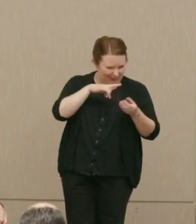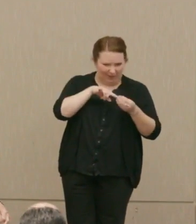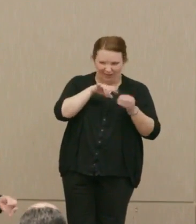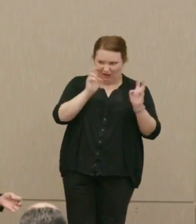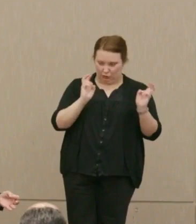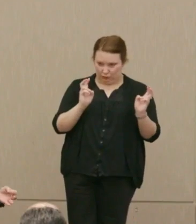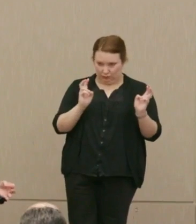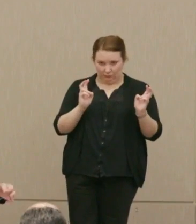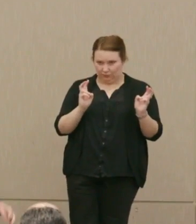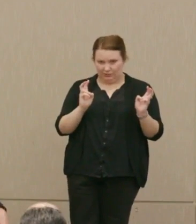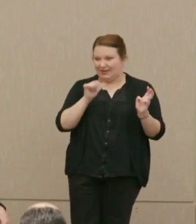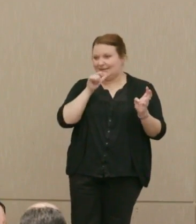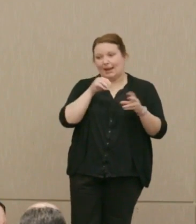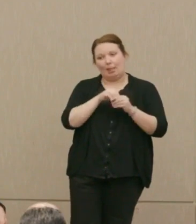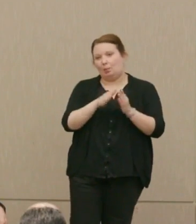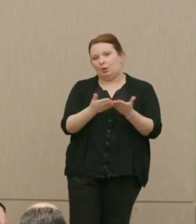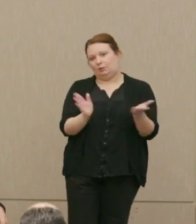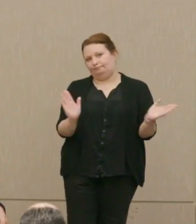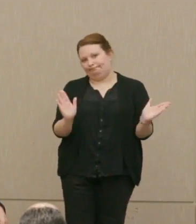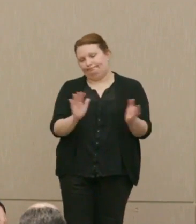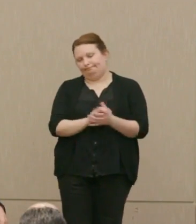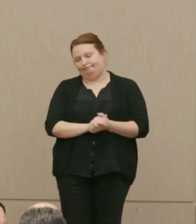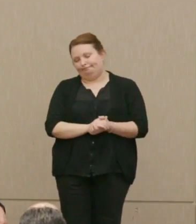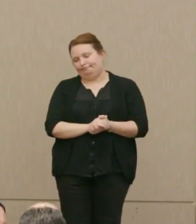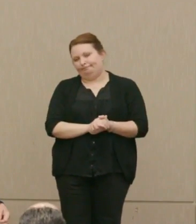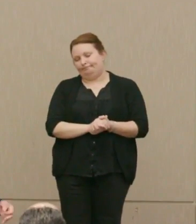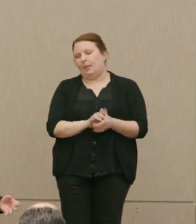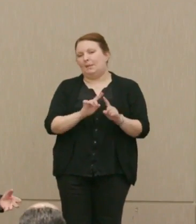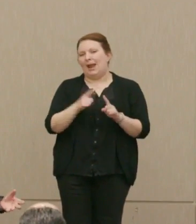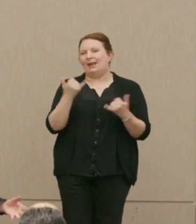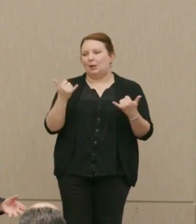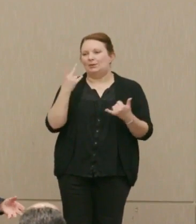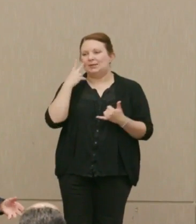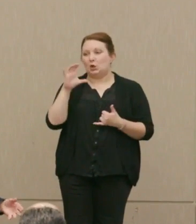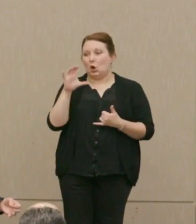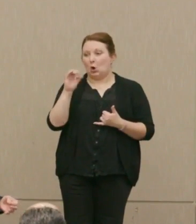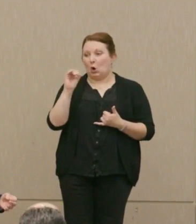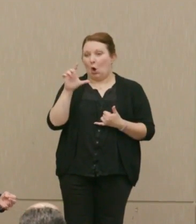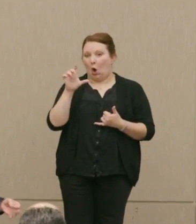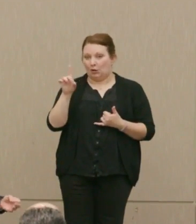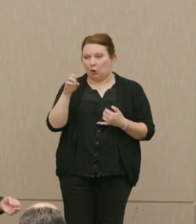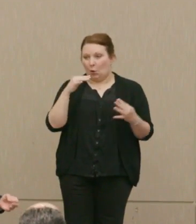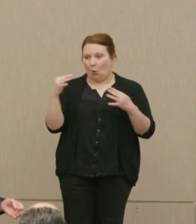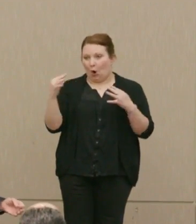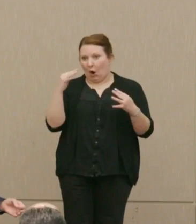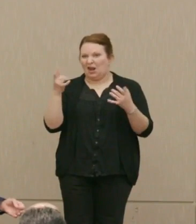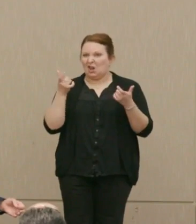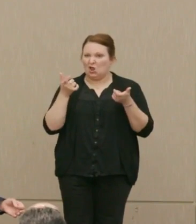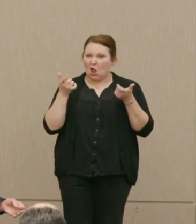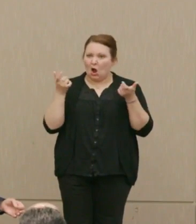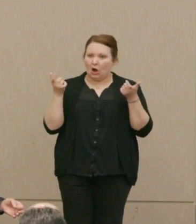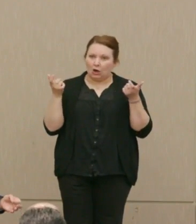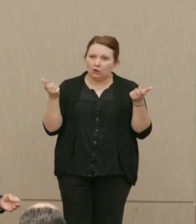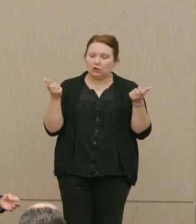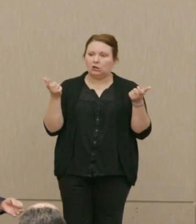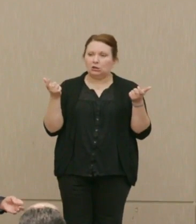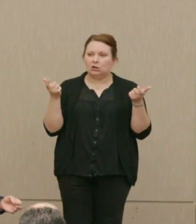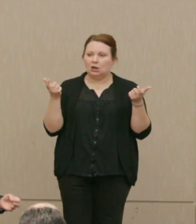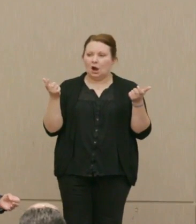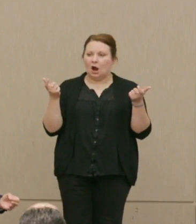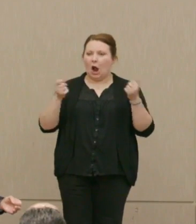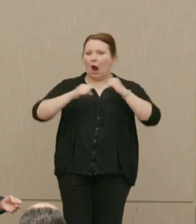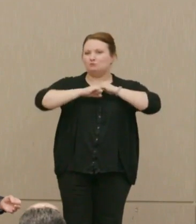It's not in the book, but I now see the Cold War as being in large part a marketing campaign